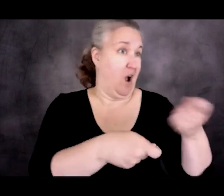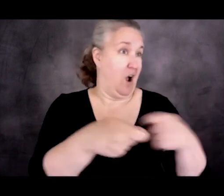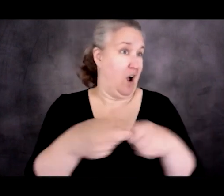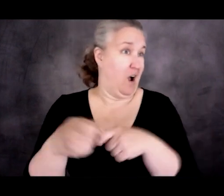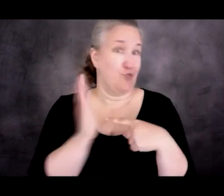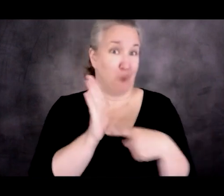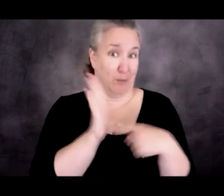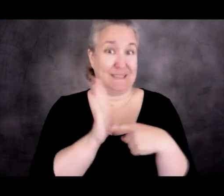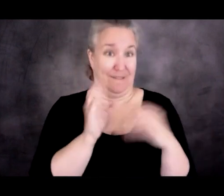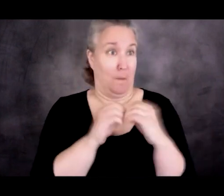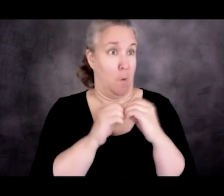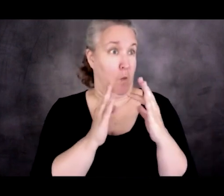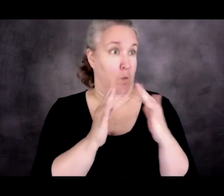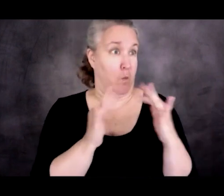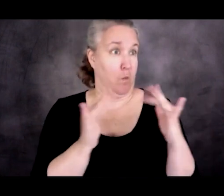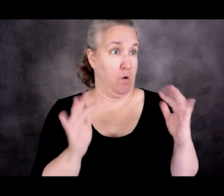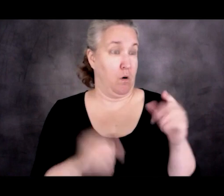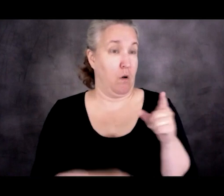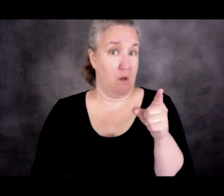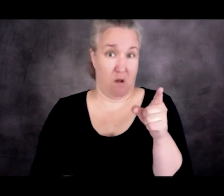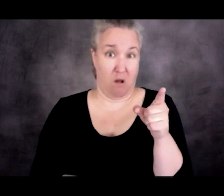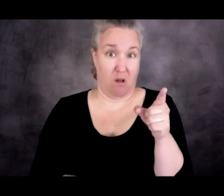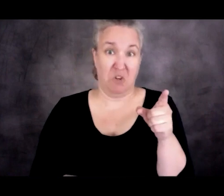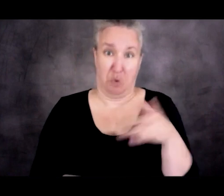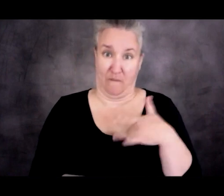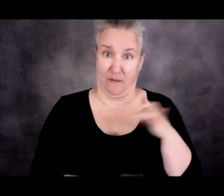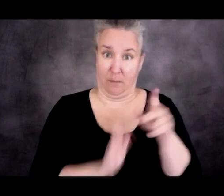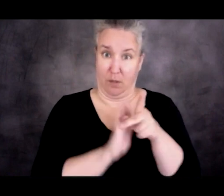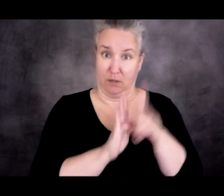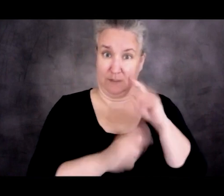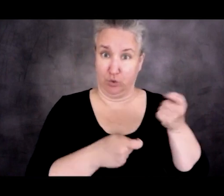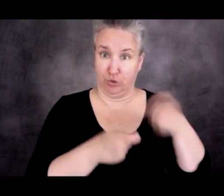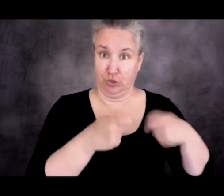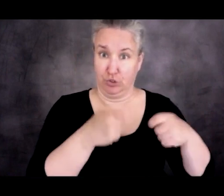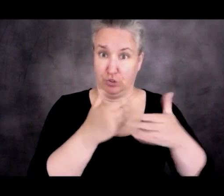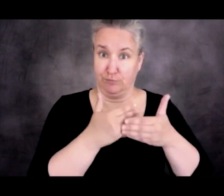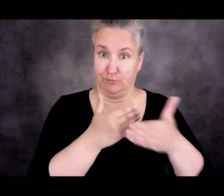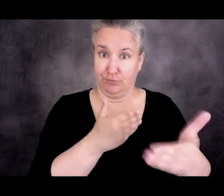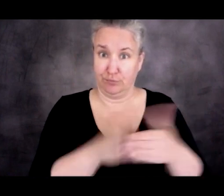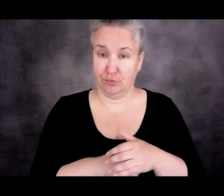legislators in office, if you think that some of these asylum policies may change.